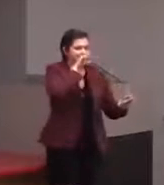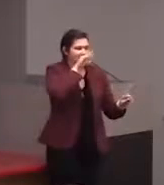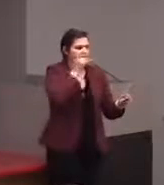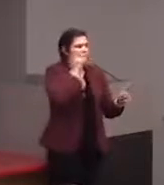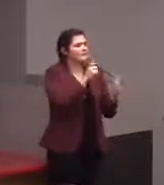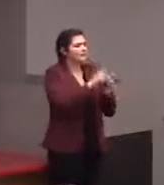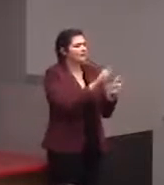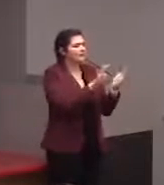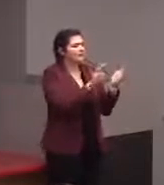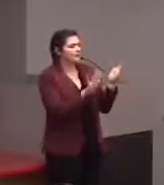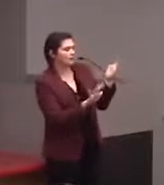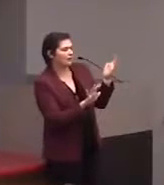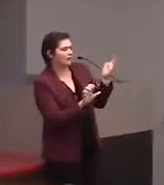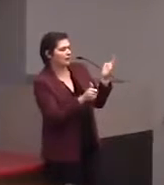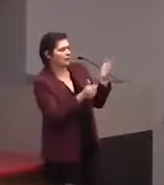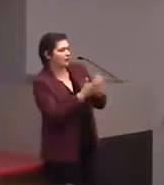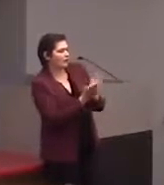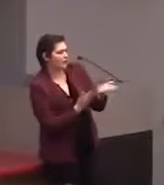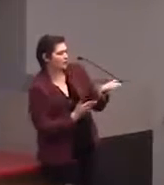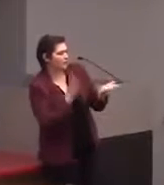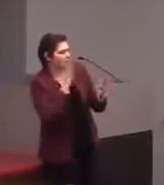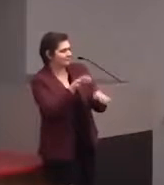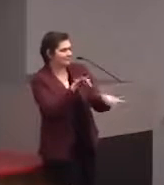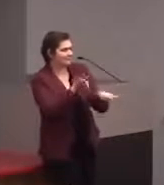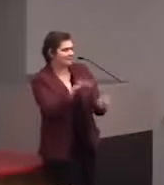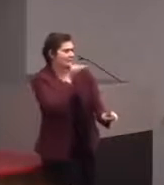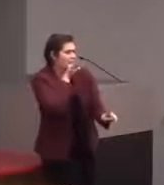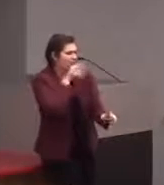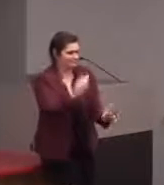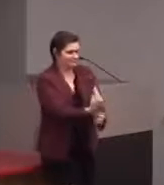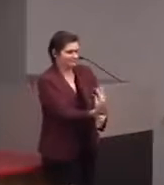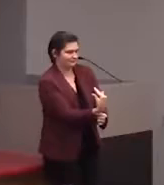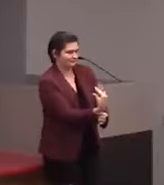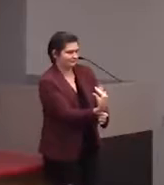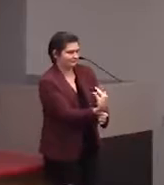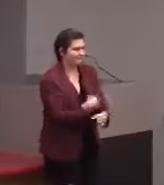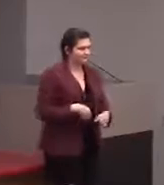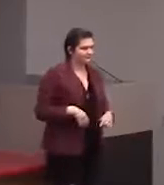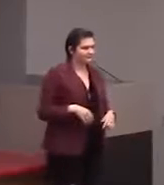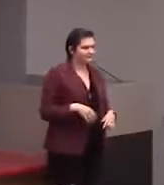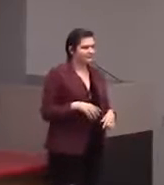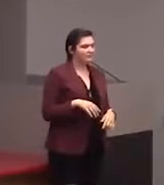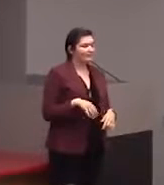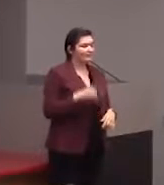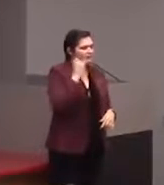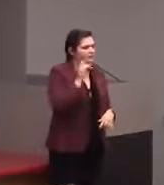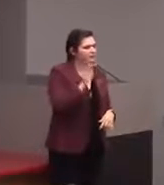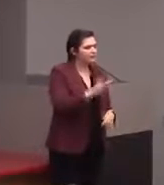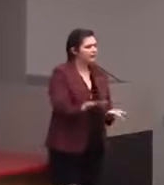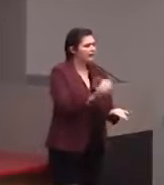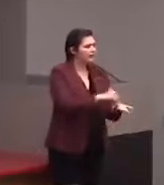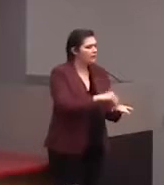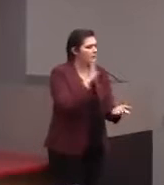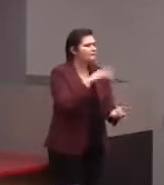if you go to a different part, it will tell you what it is. And then if you touch the same part multiple times, it will then tell you more about it.